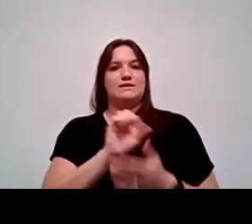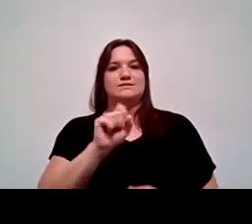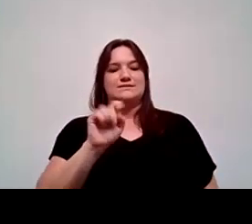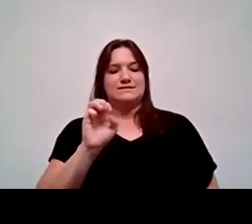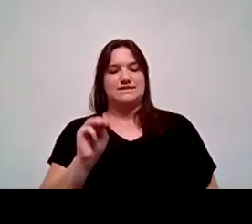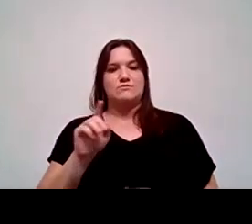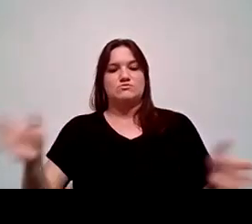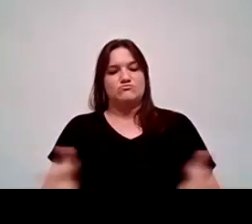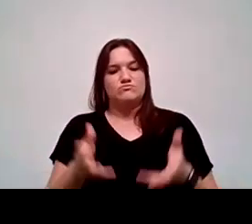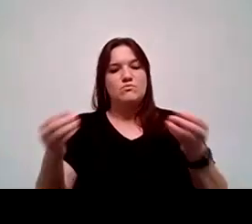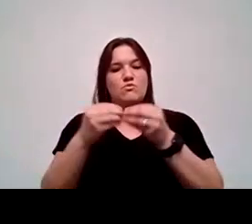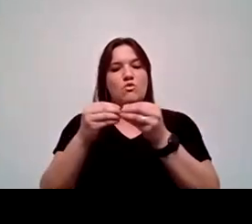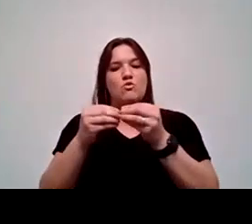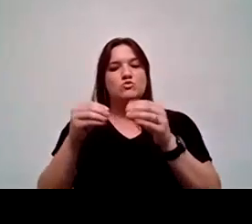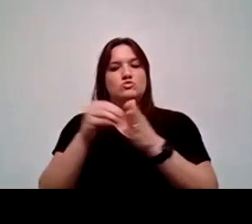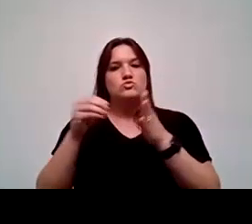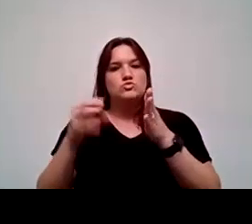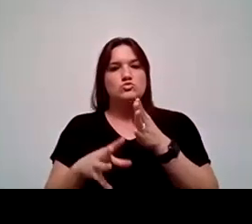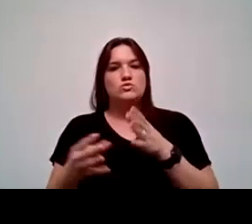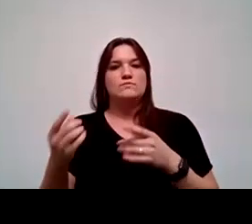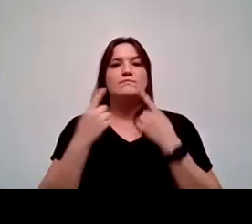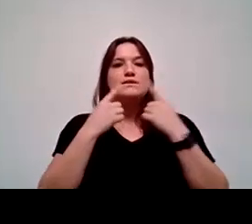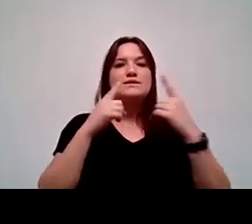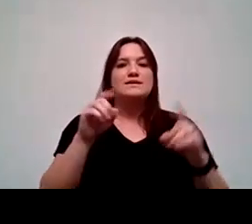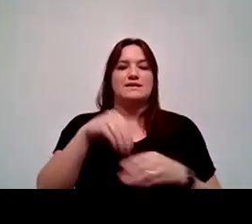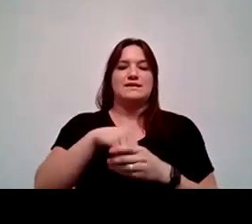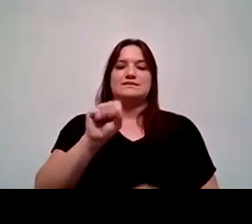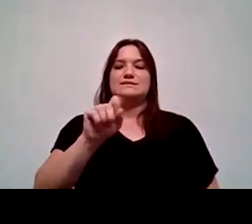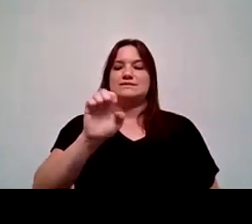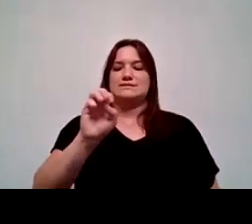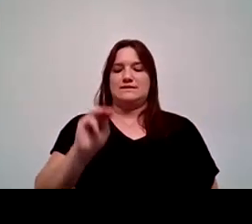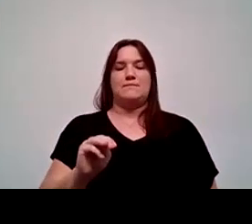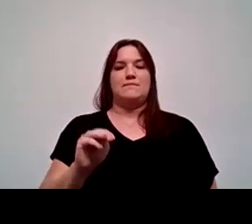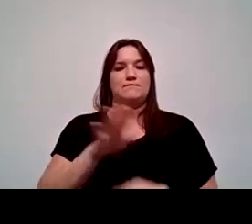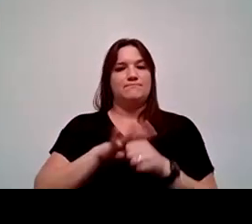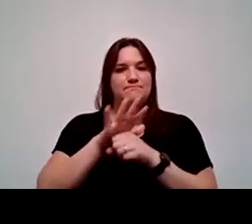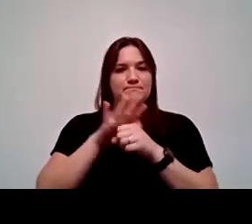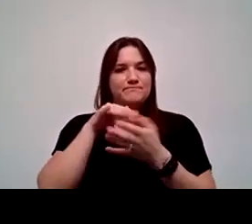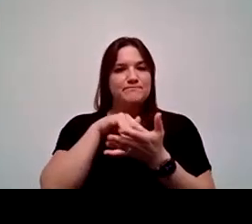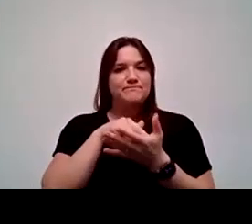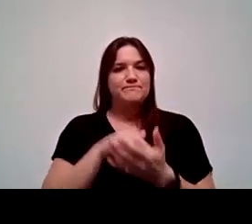more of our Hispanic students to go into and be successful in the STEM areas. Dr. Buckley.